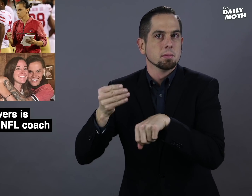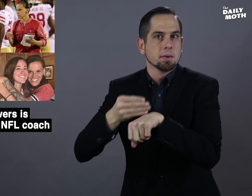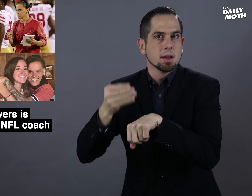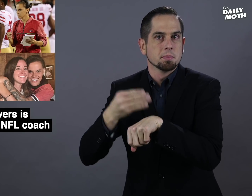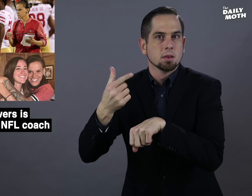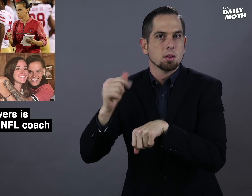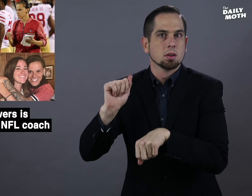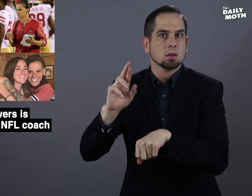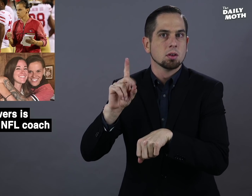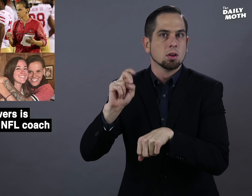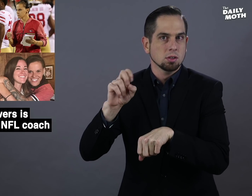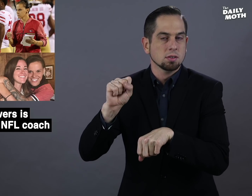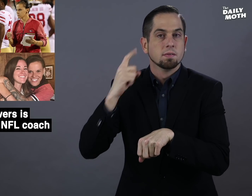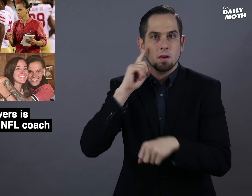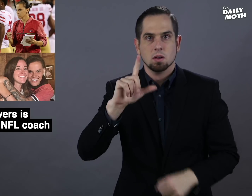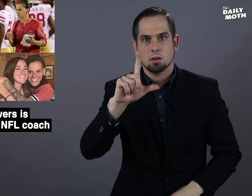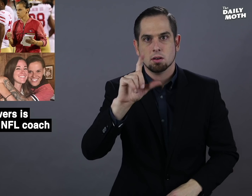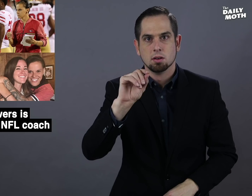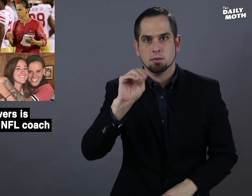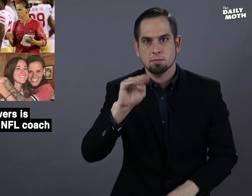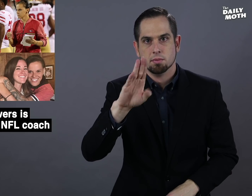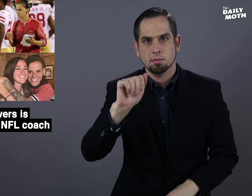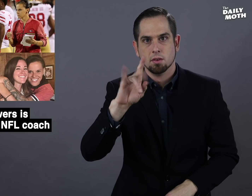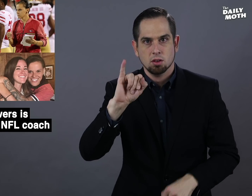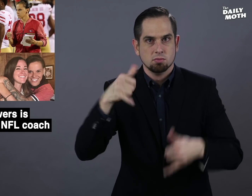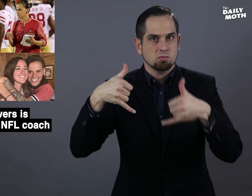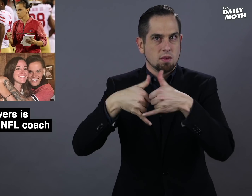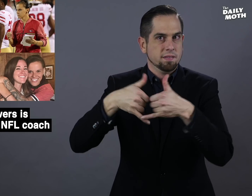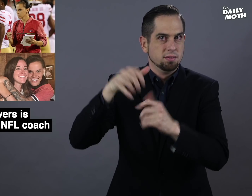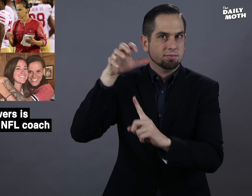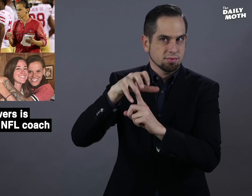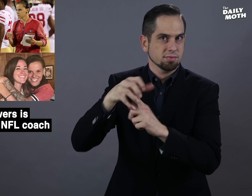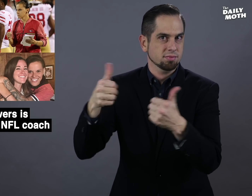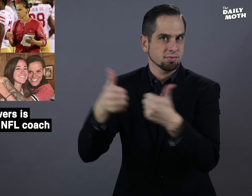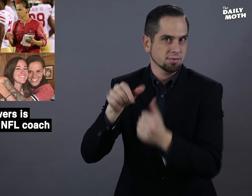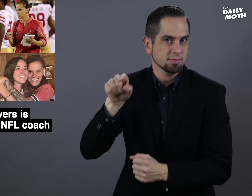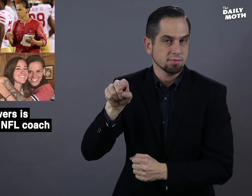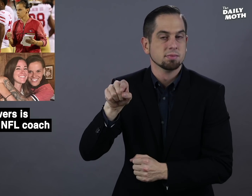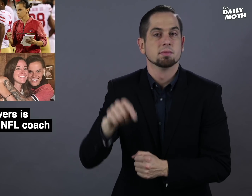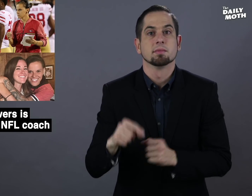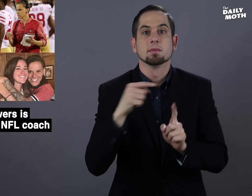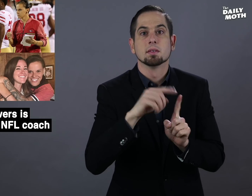in Miami Gardens for the Lombardi Trophy.